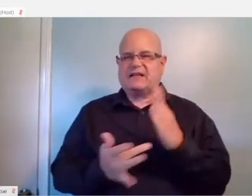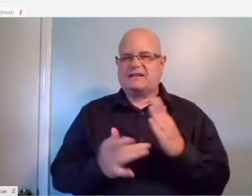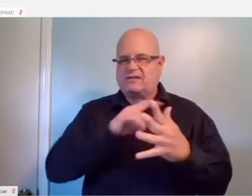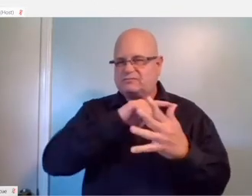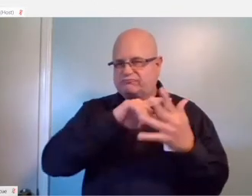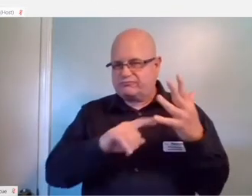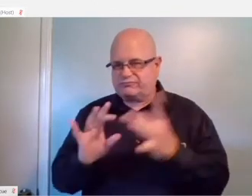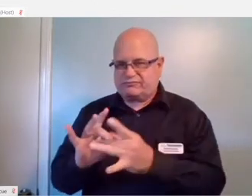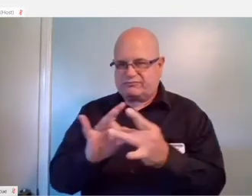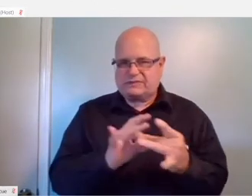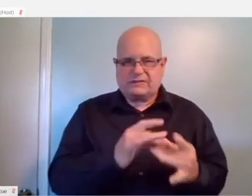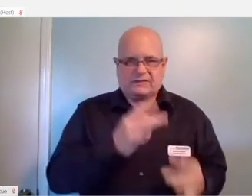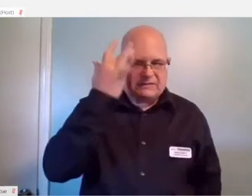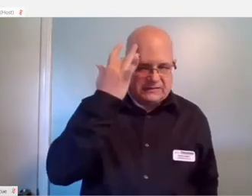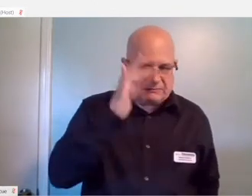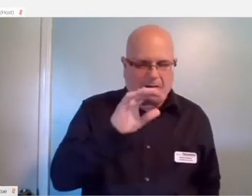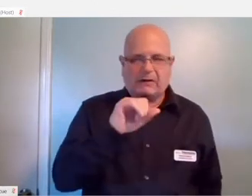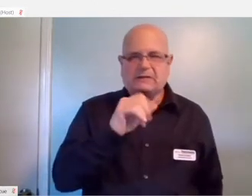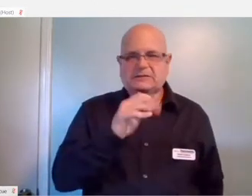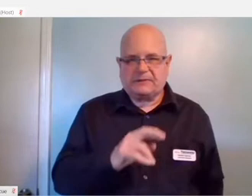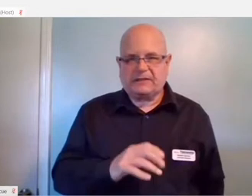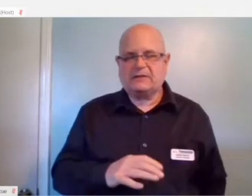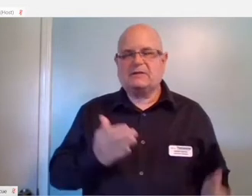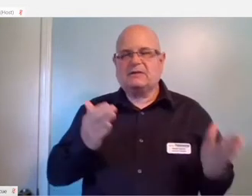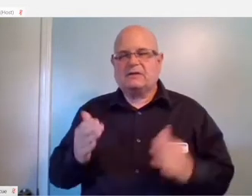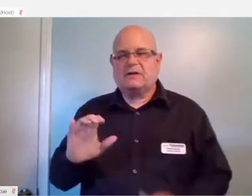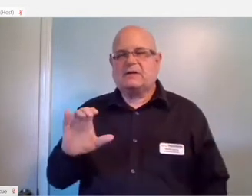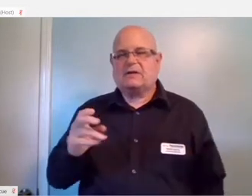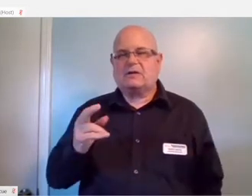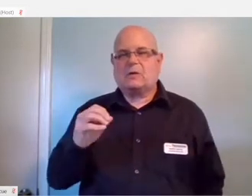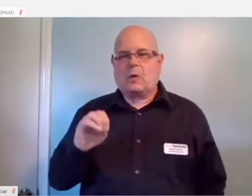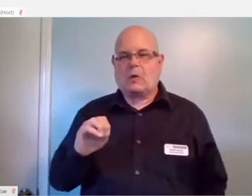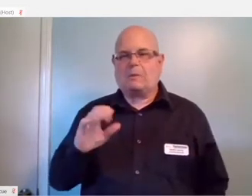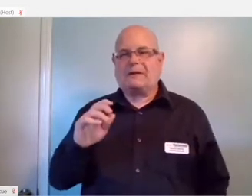You have the smart speaker, you have the Chromecast device and the Logitech harmony hub.